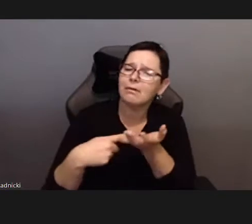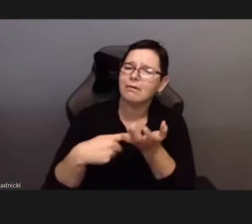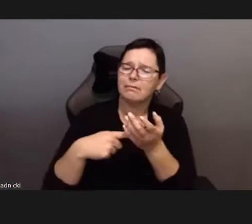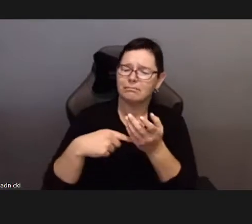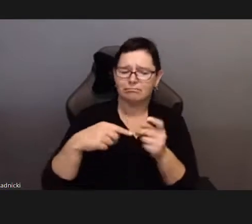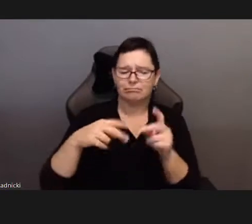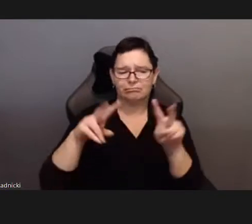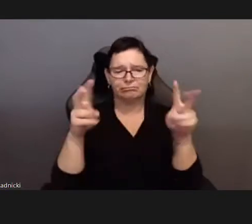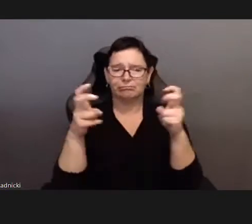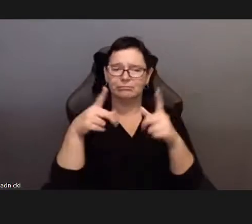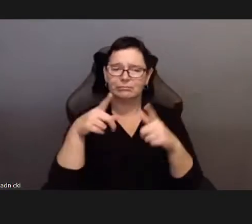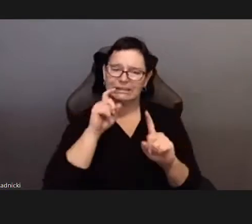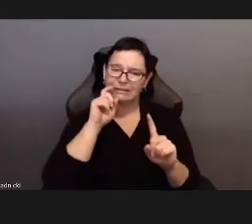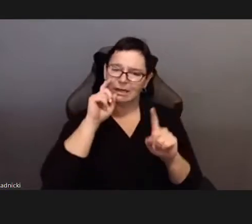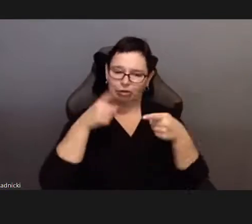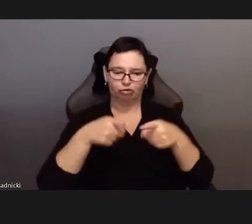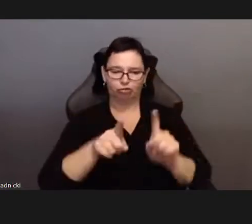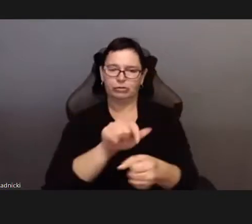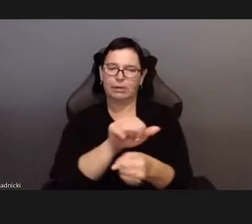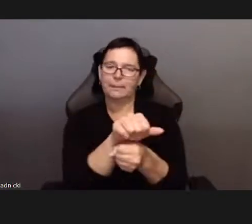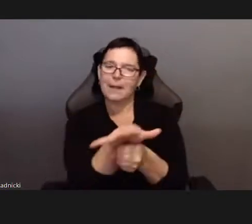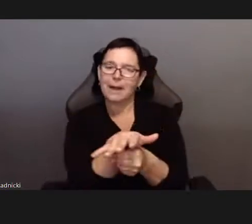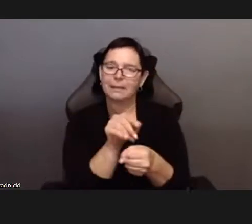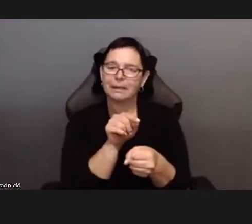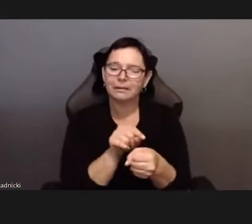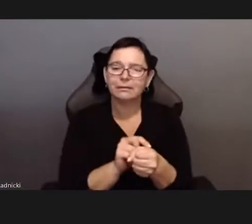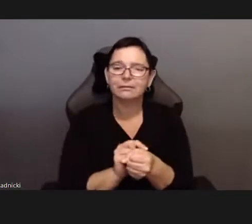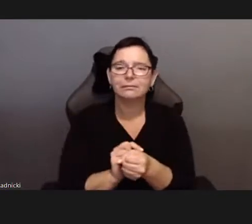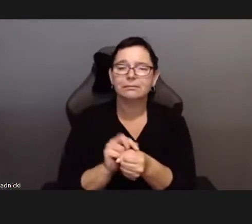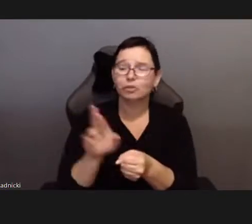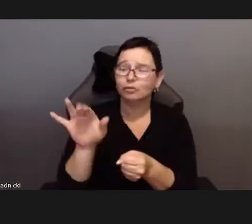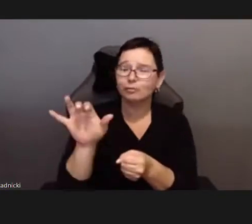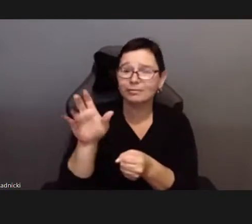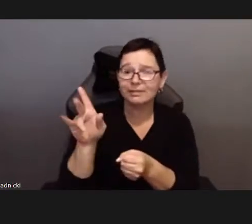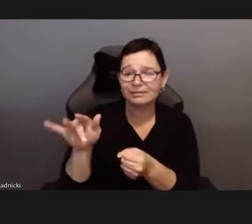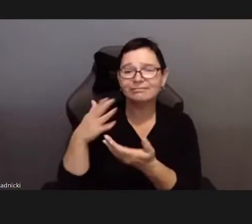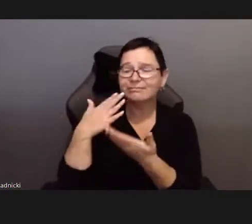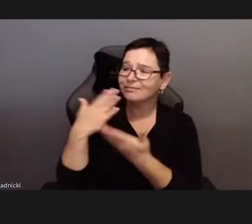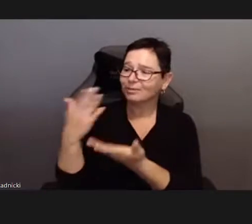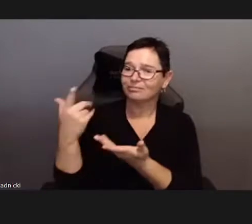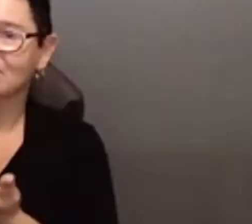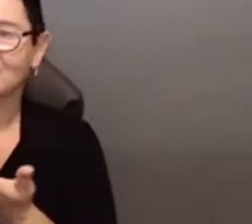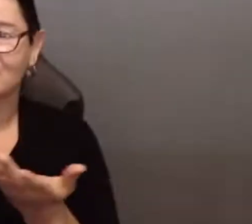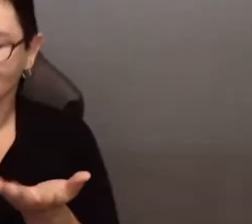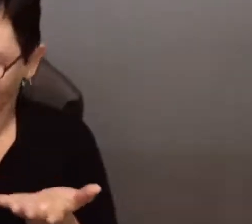has bought together many backgrounds, including queer theory, psychoanalysis and black study